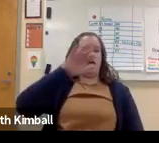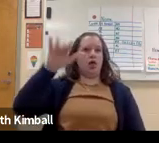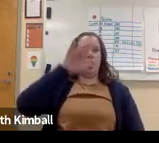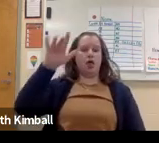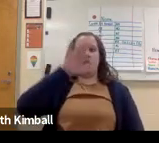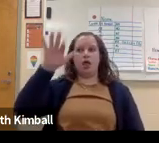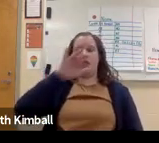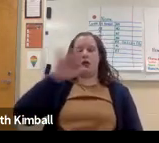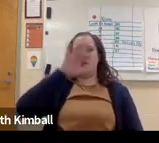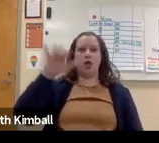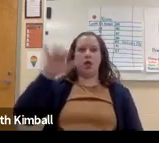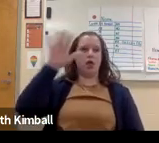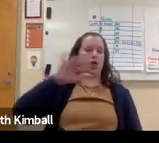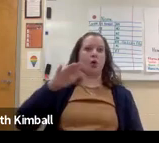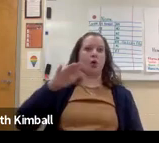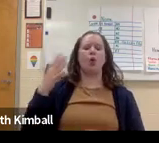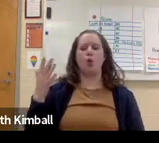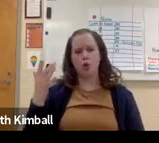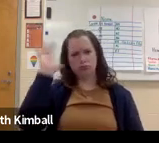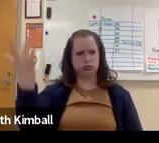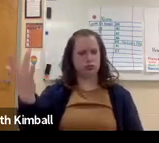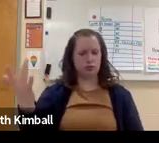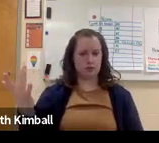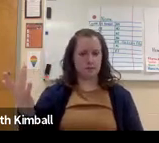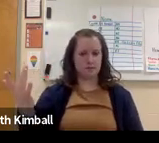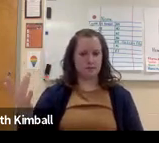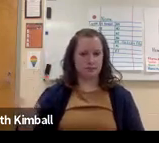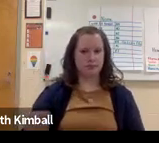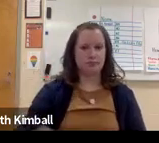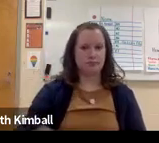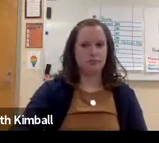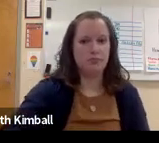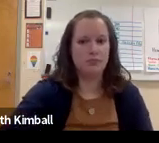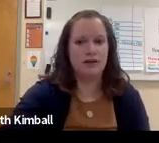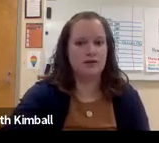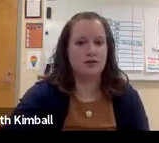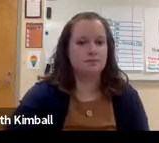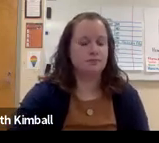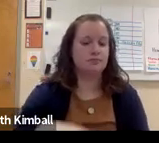the concept on the fly, or having them to spell out every single word because they're not familiar with the material.